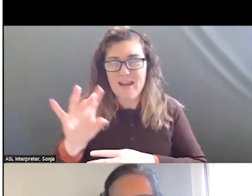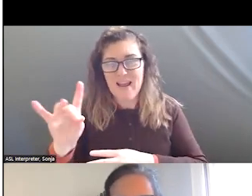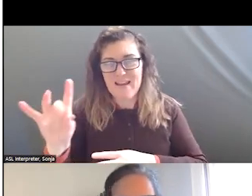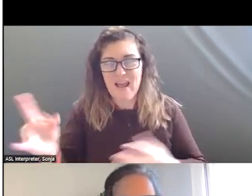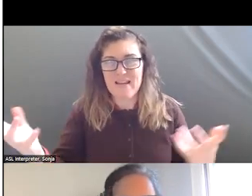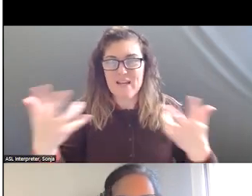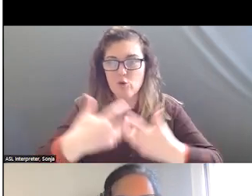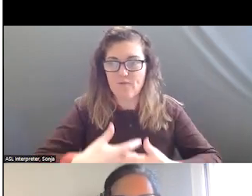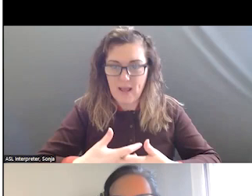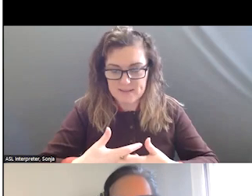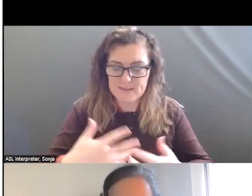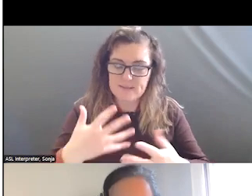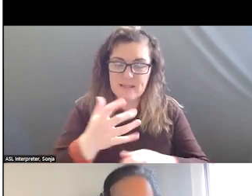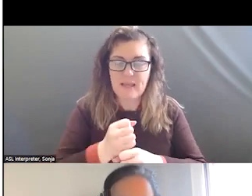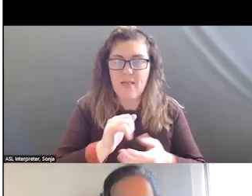988 RESPONSE. NEXT SLIDE.